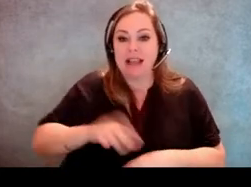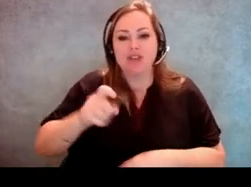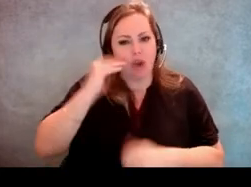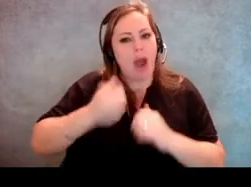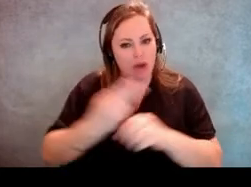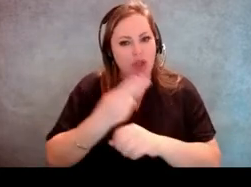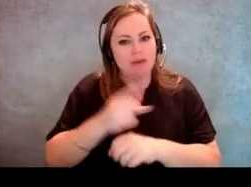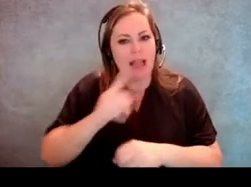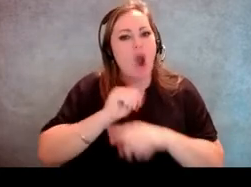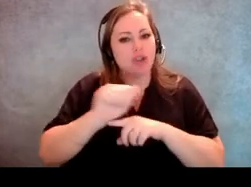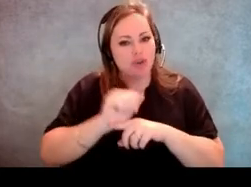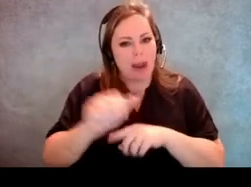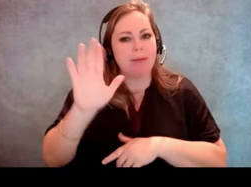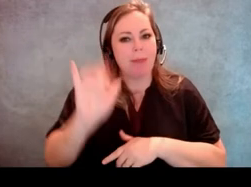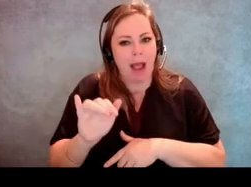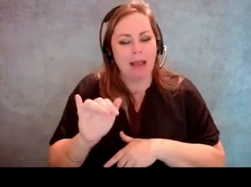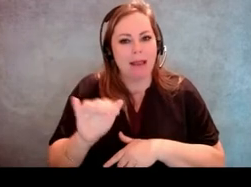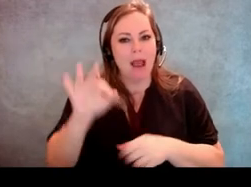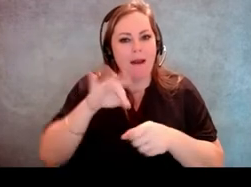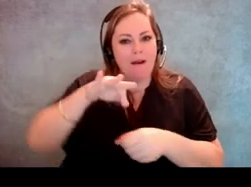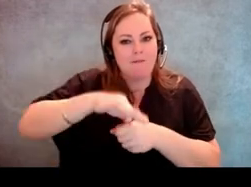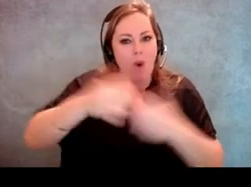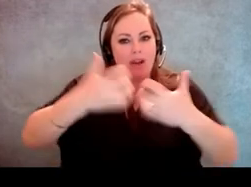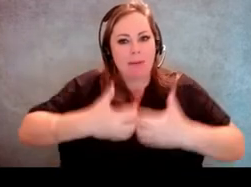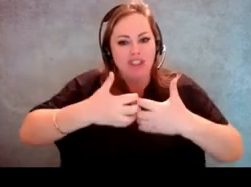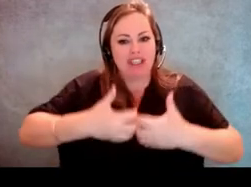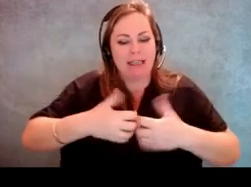They are trained by the voting machine vendors.